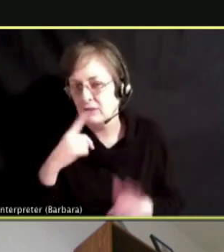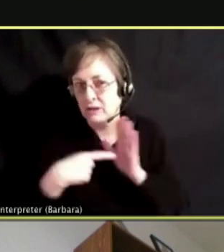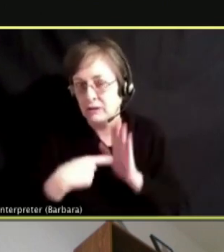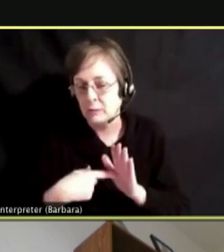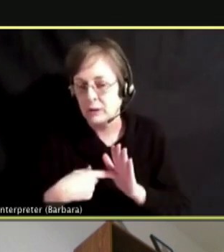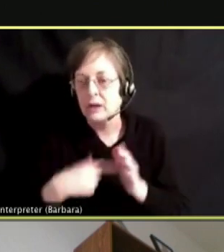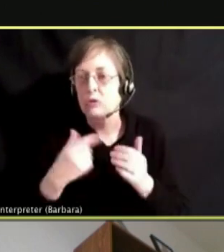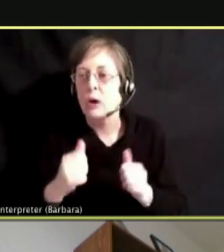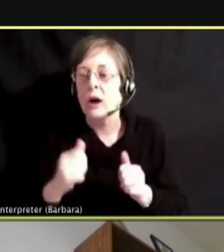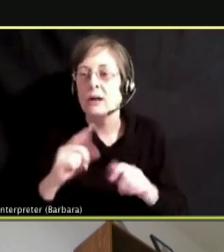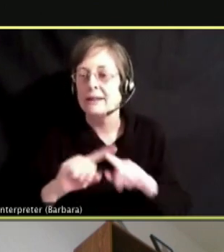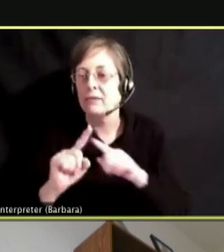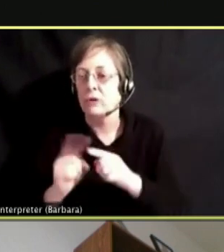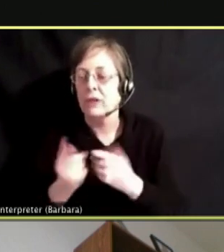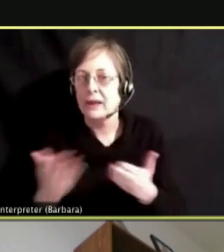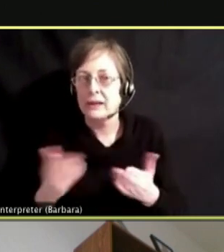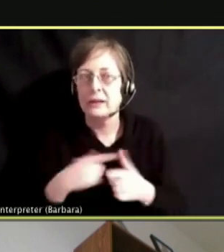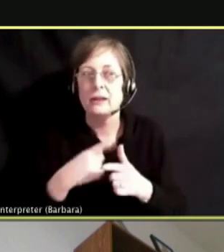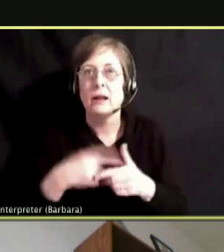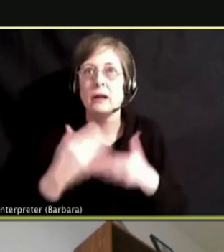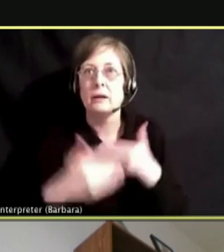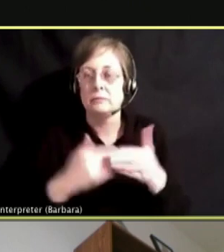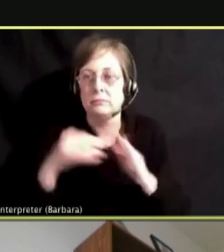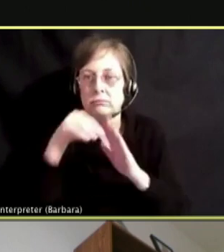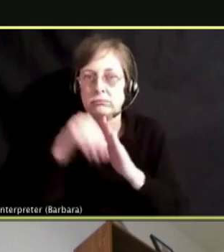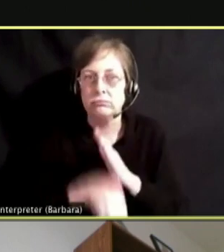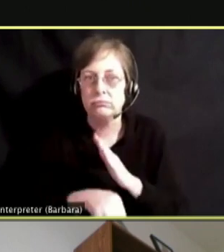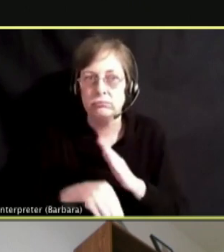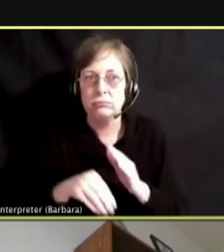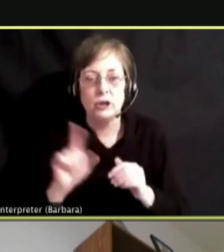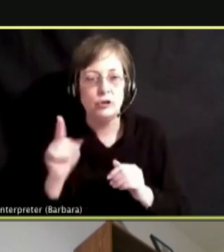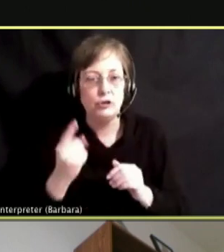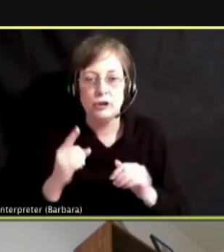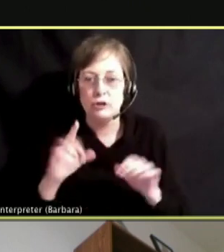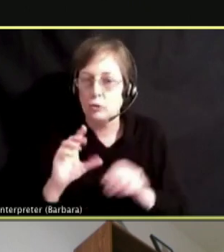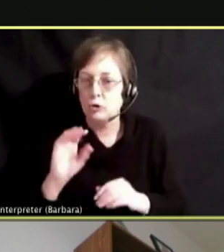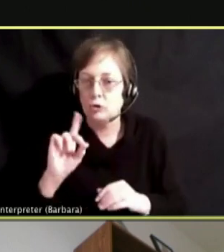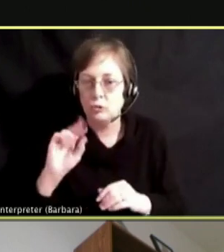ARE DOING IS DRUGS. I WOULD HAVE TO AGREE WITH THAT.